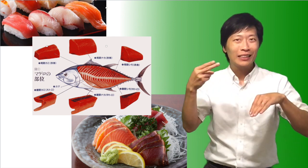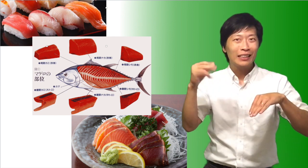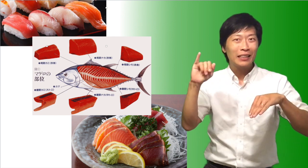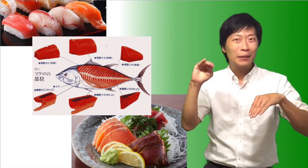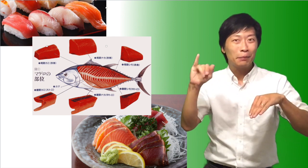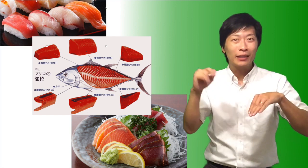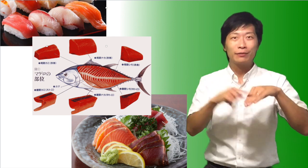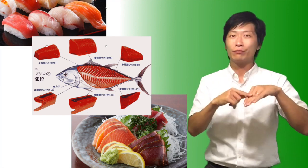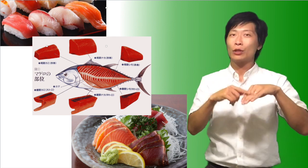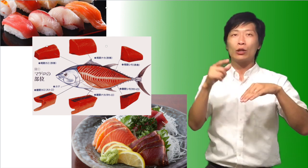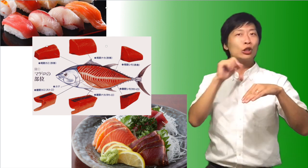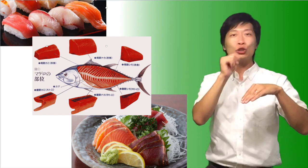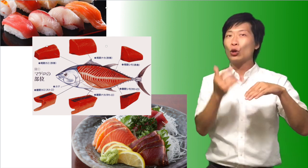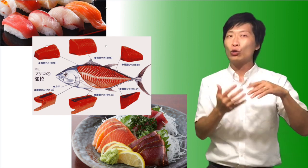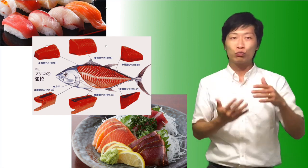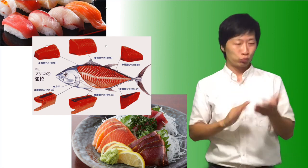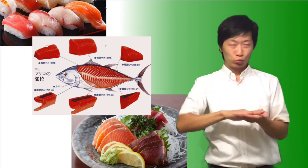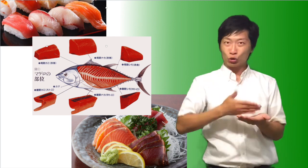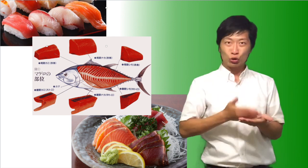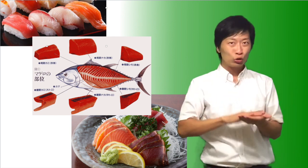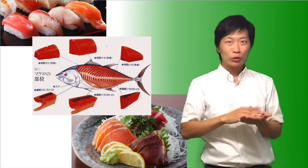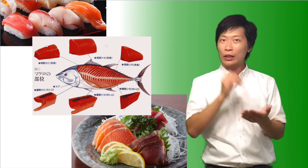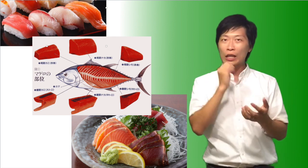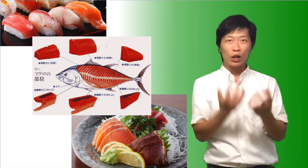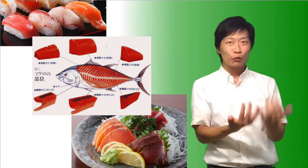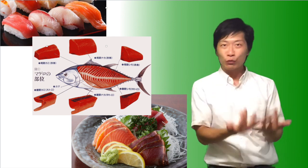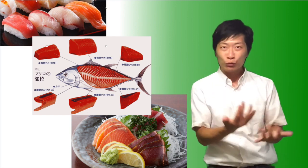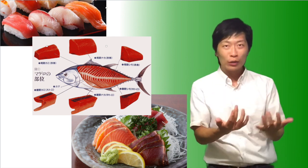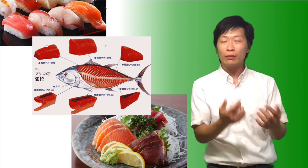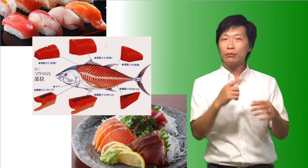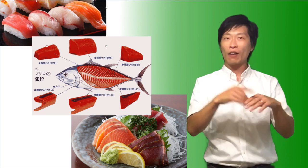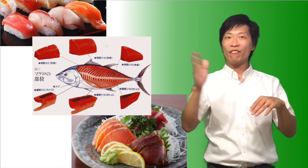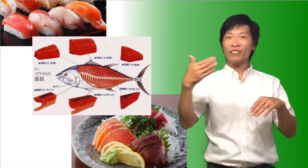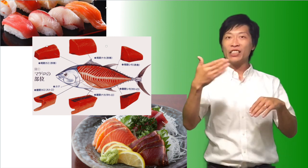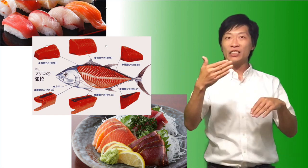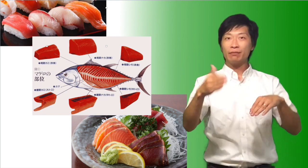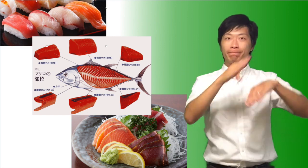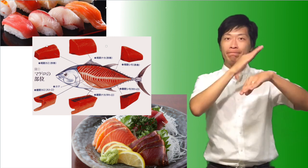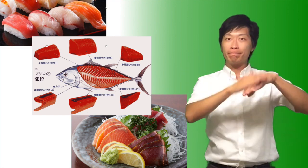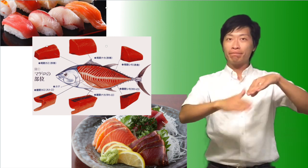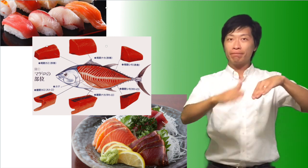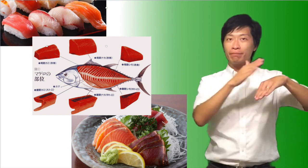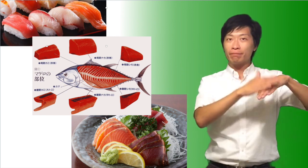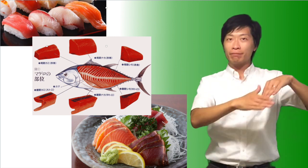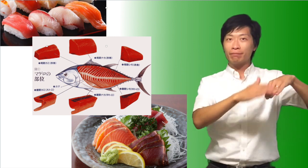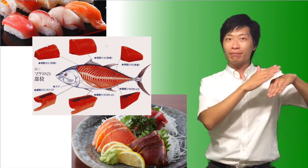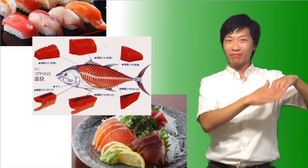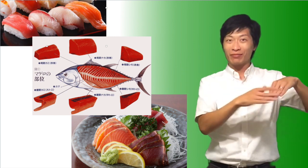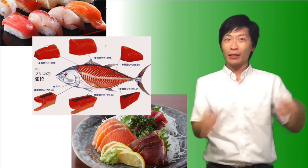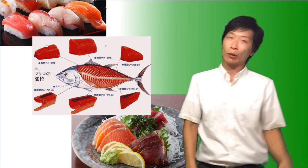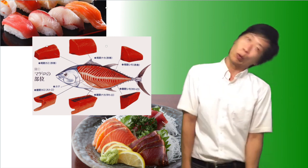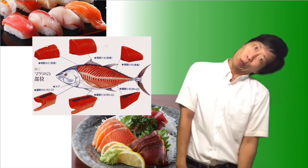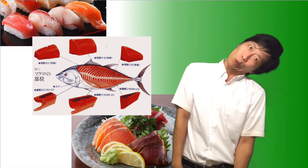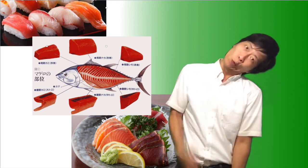"SASHIMI" - not cooked or boiled fish.